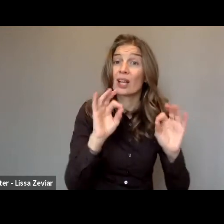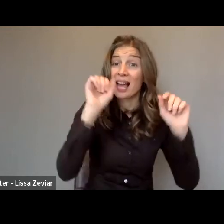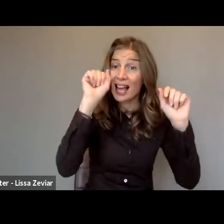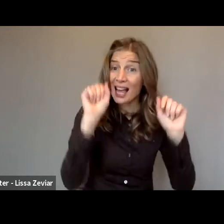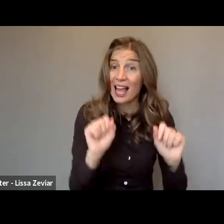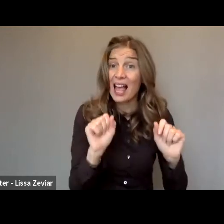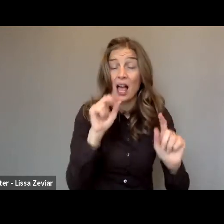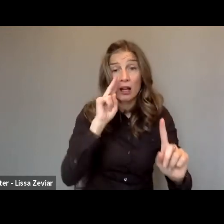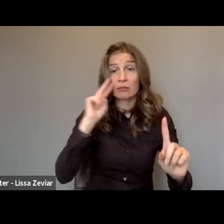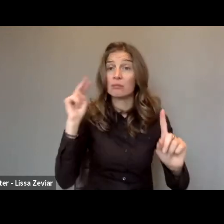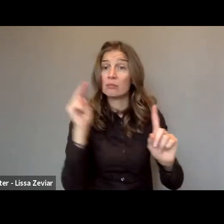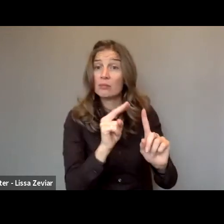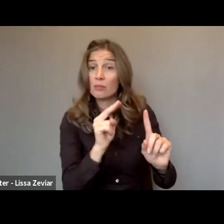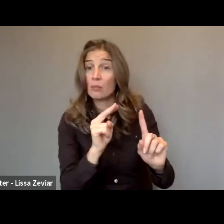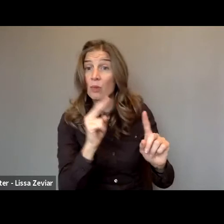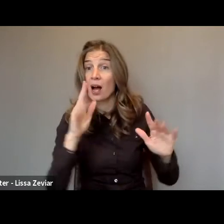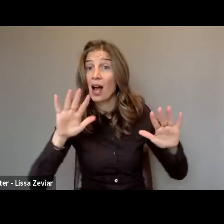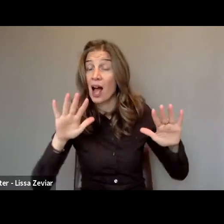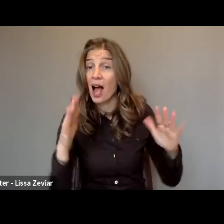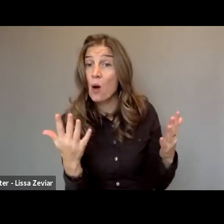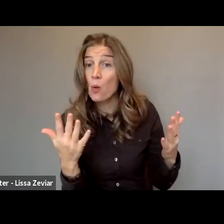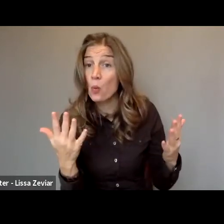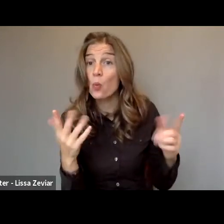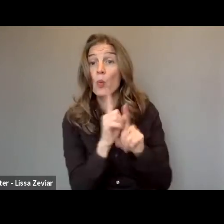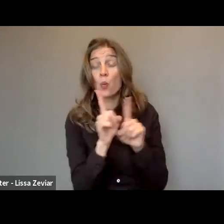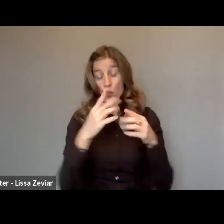and mothers of children with disabilities in our organization.